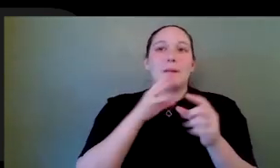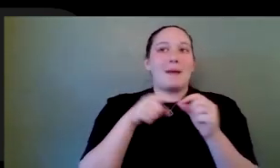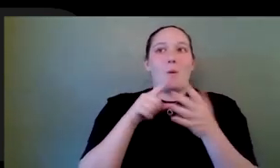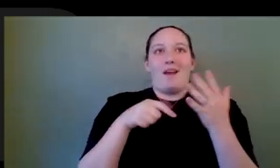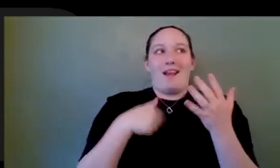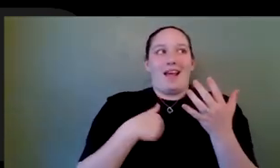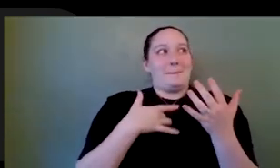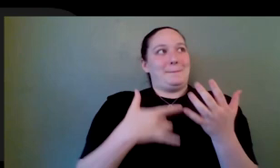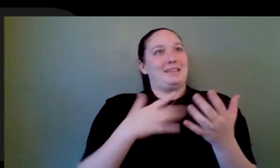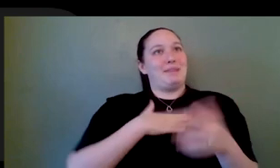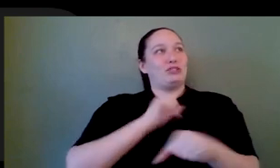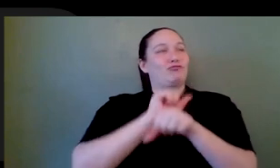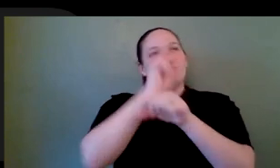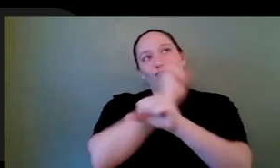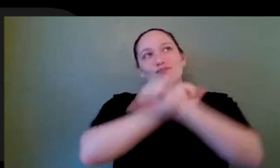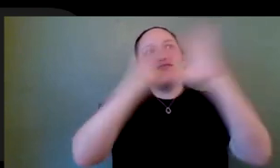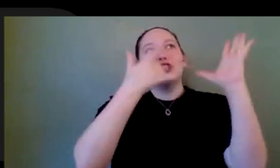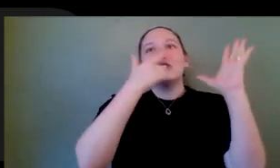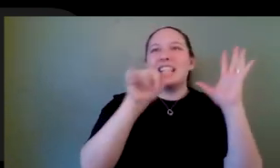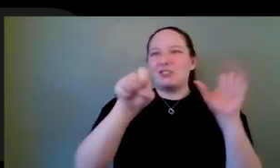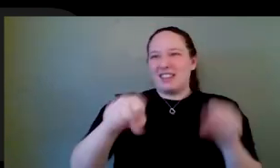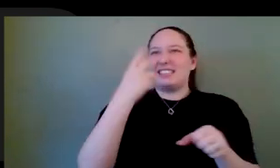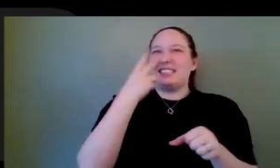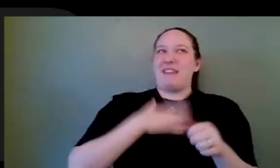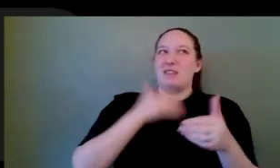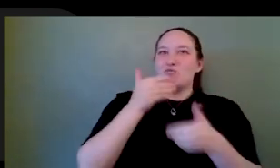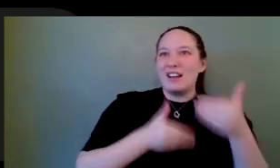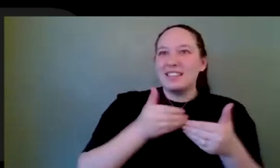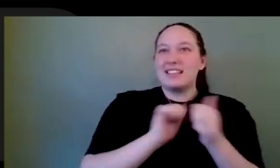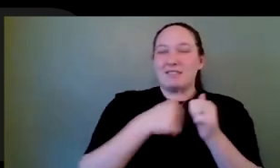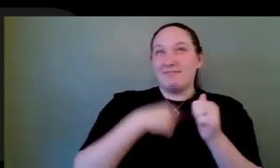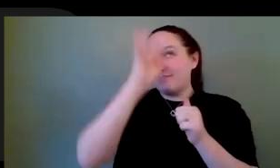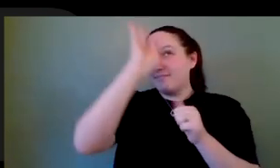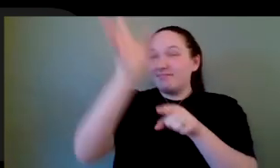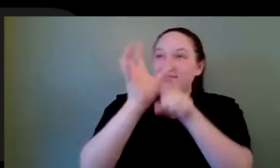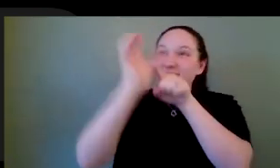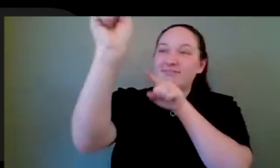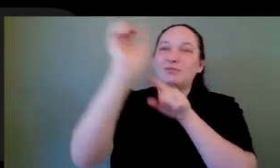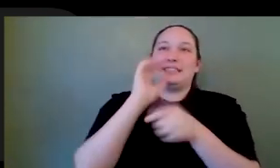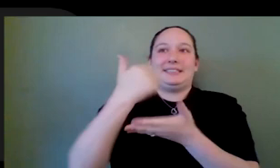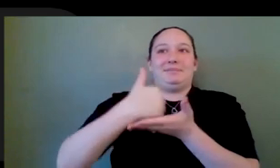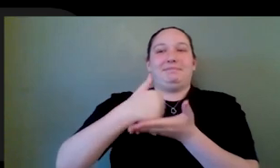give you guys a little bit of insight into my process and how my creative thinking got me to this point. But then I wanted to kind of do